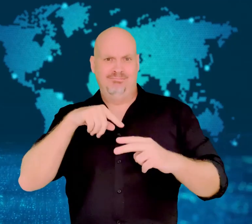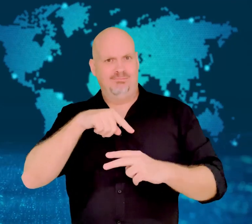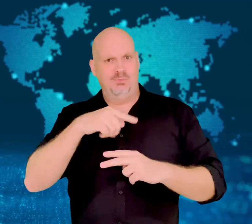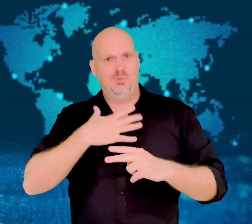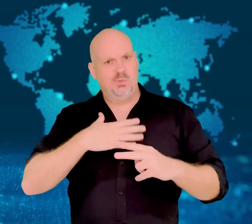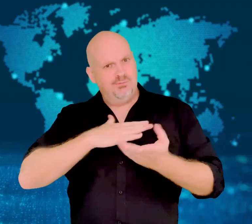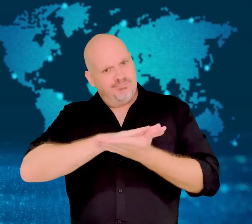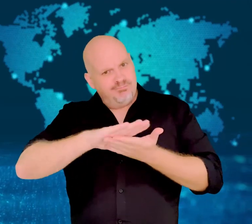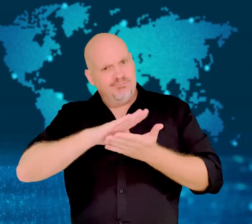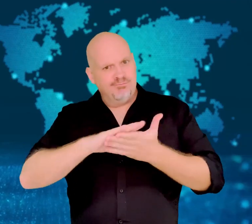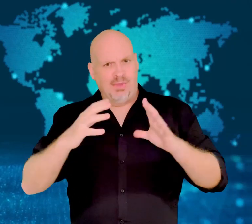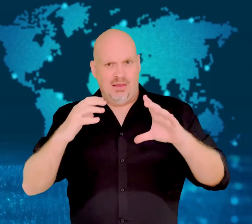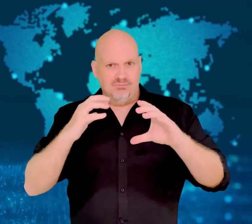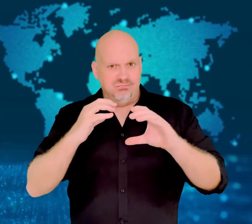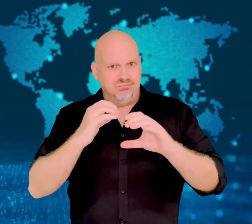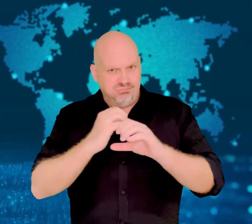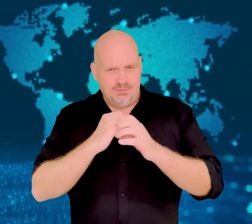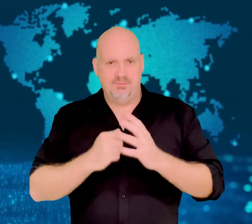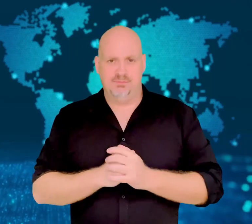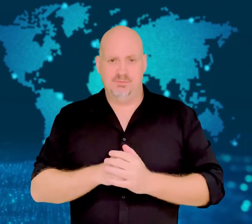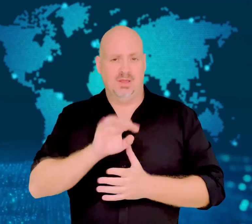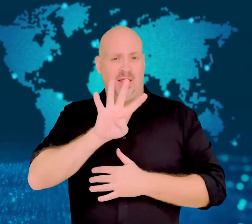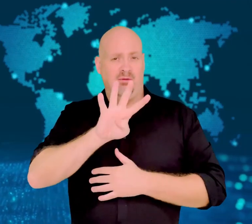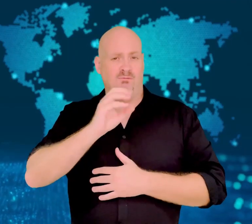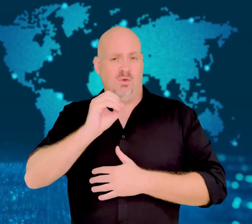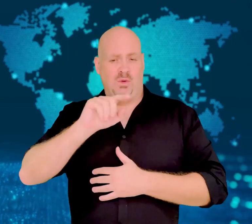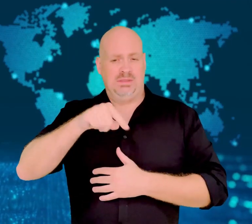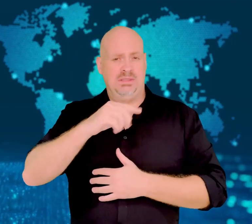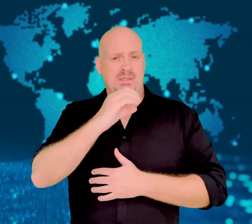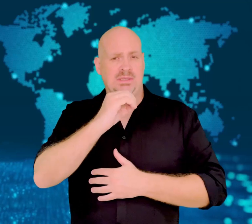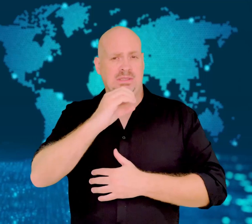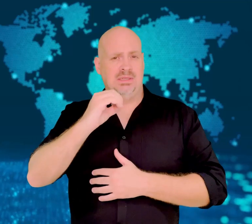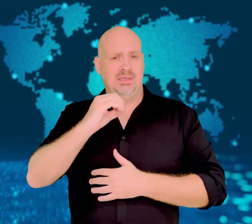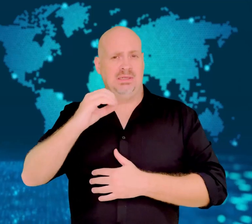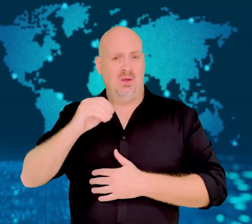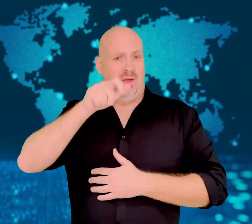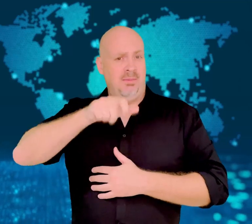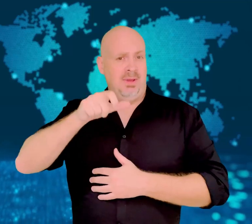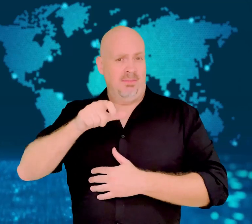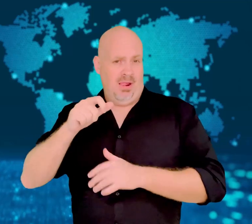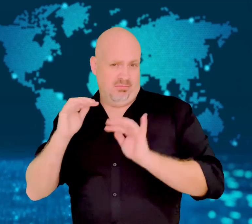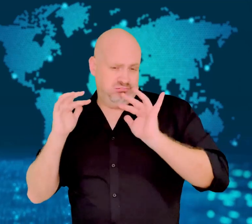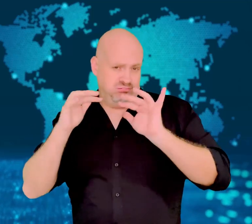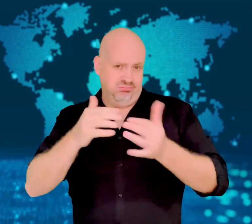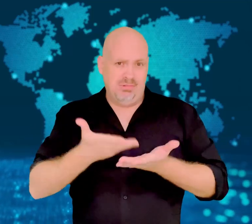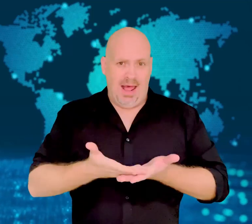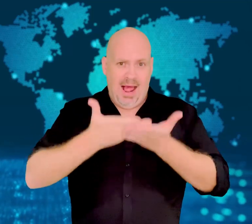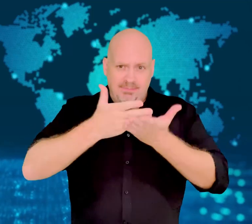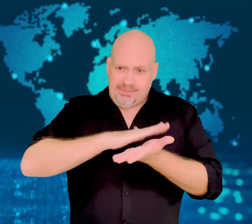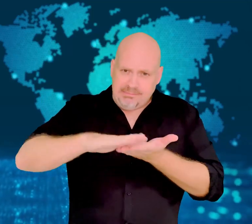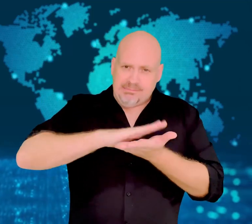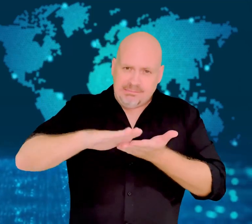the world's most famous waterways.